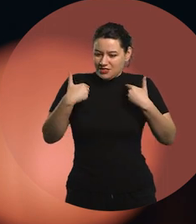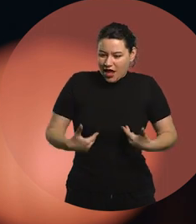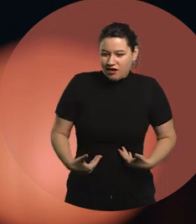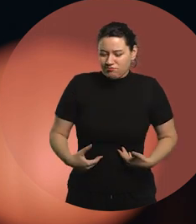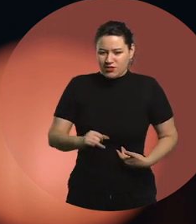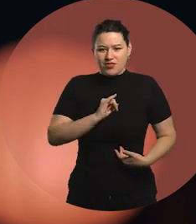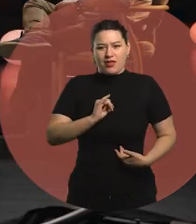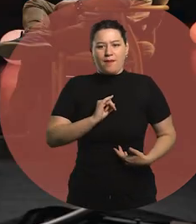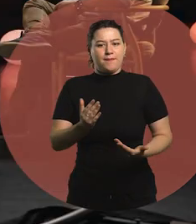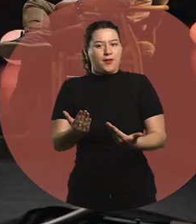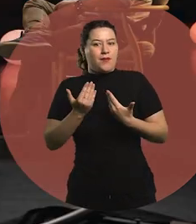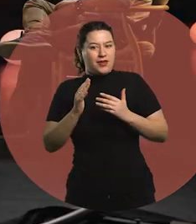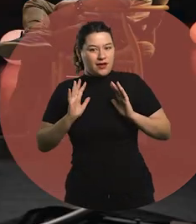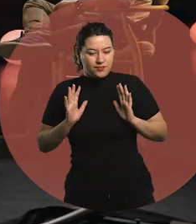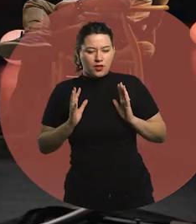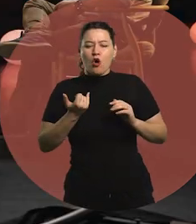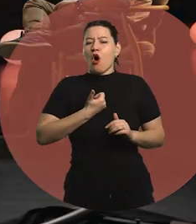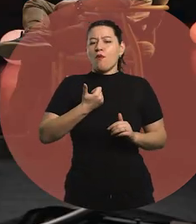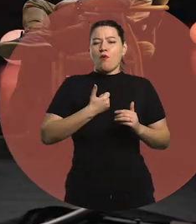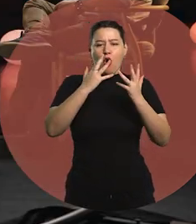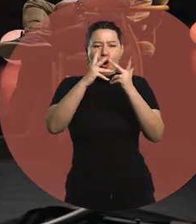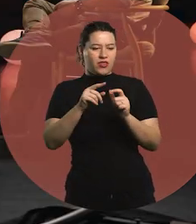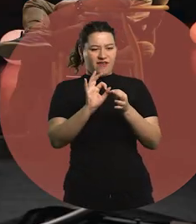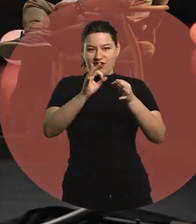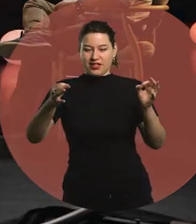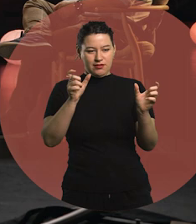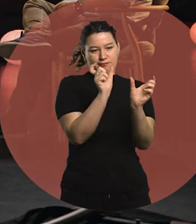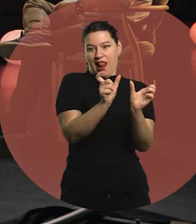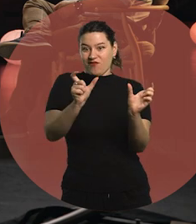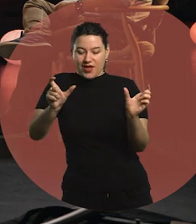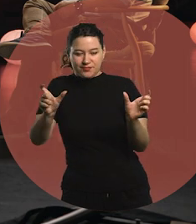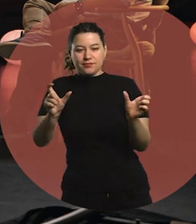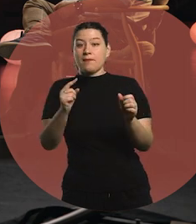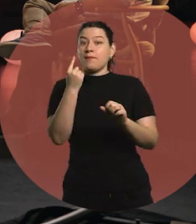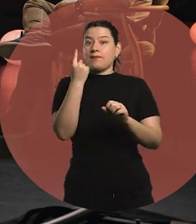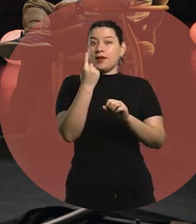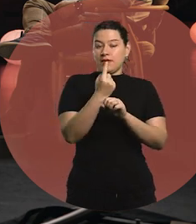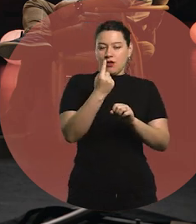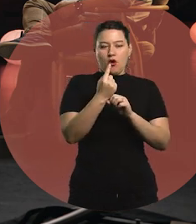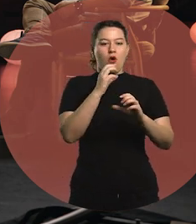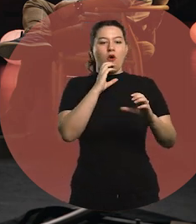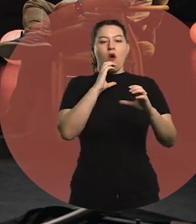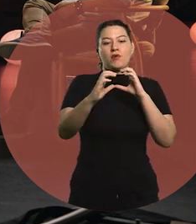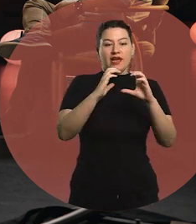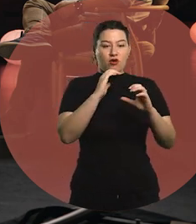and the order in which I define myself, even in social media, is as communicator, teacher,